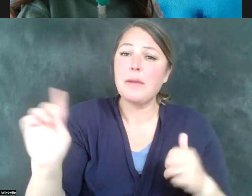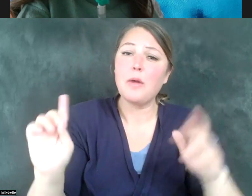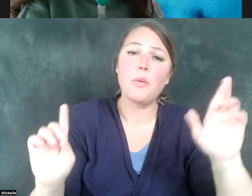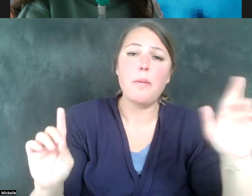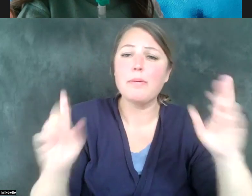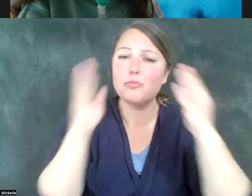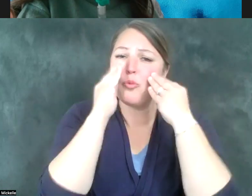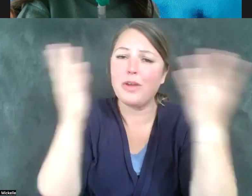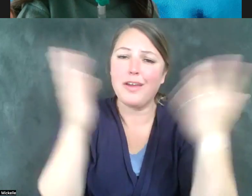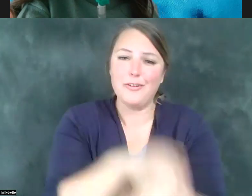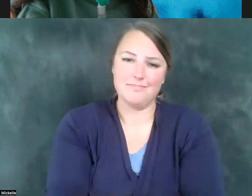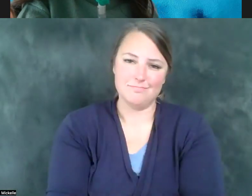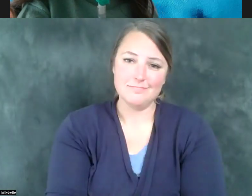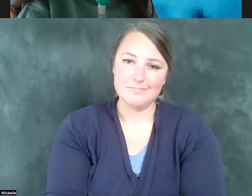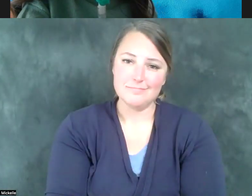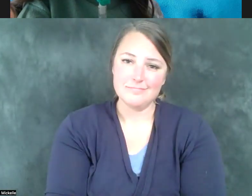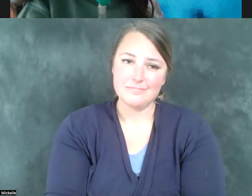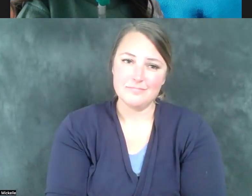state. So I'm all ears on this.